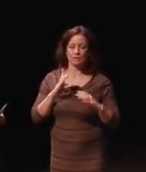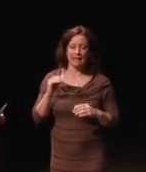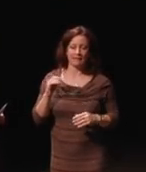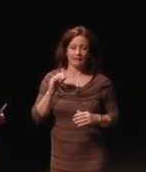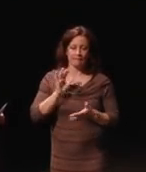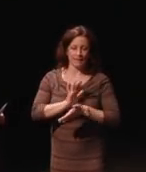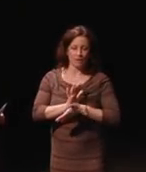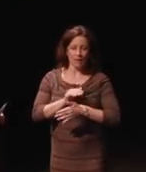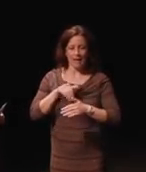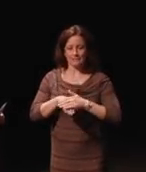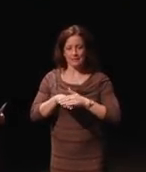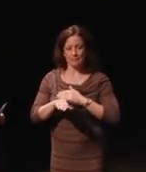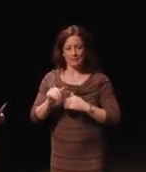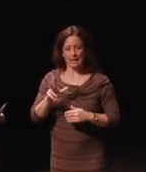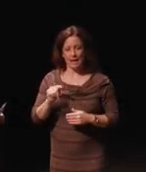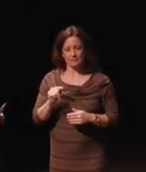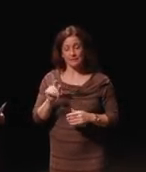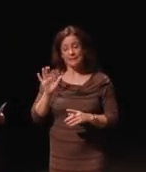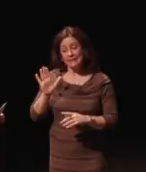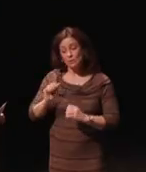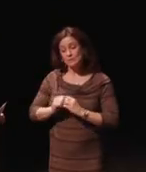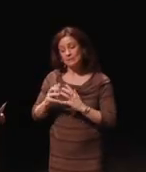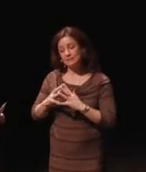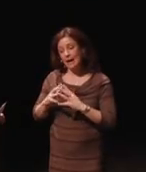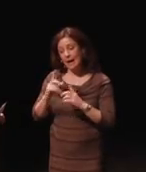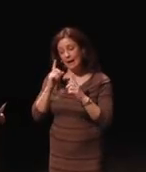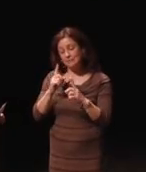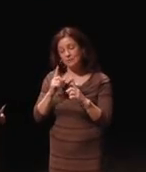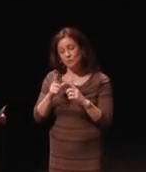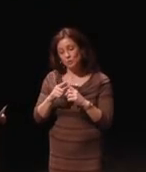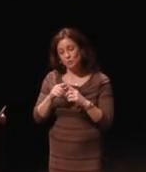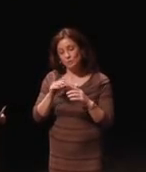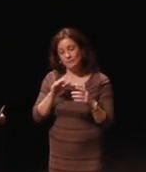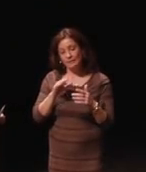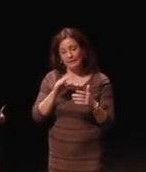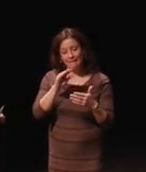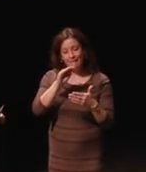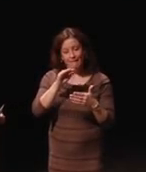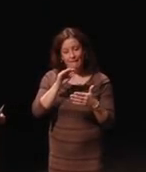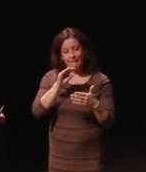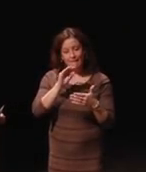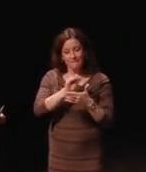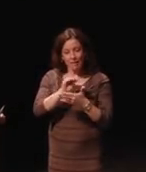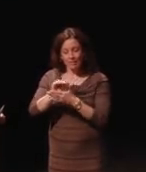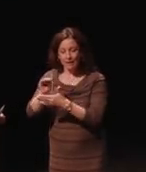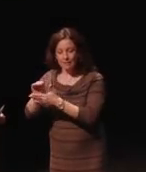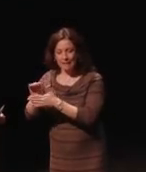It was designed to fill in gaps that existed before it was adopted.